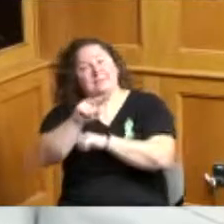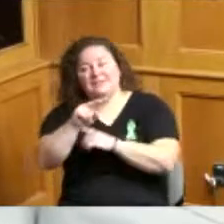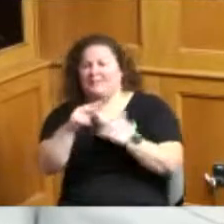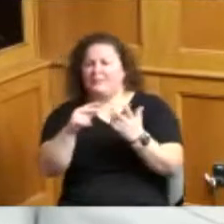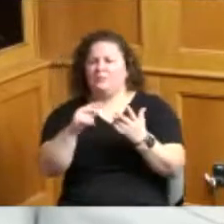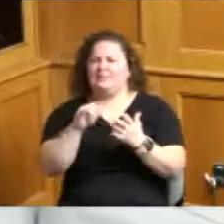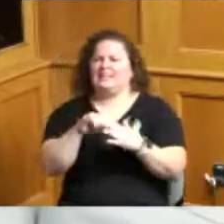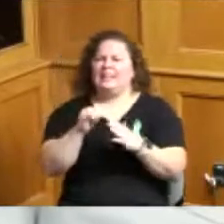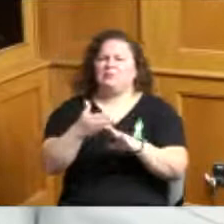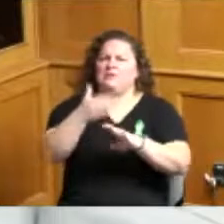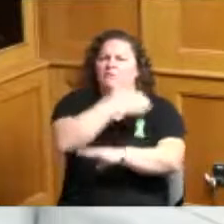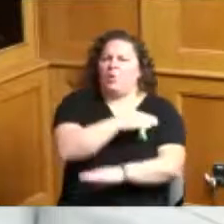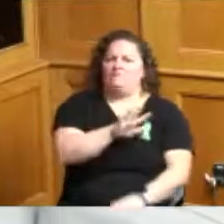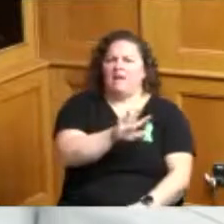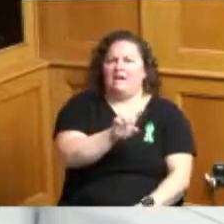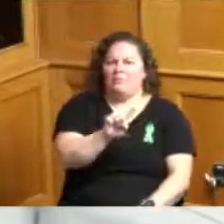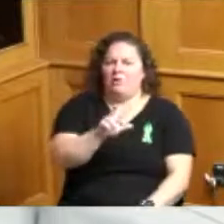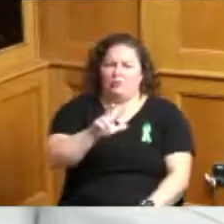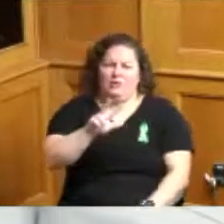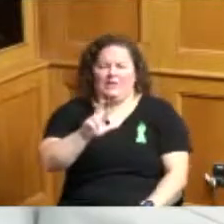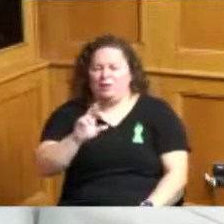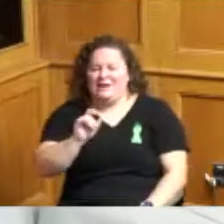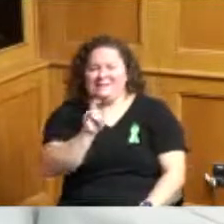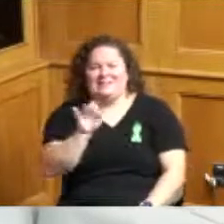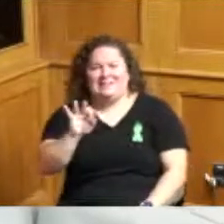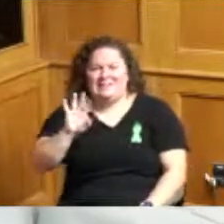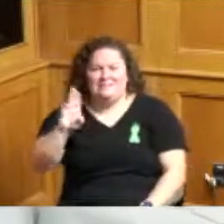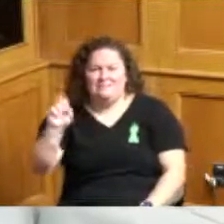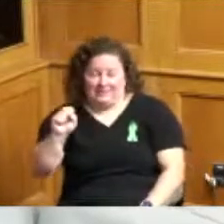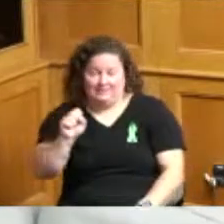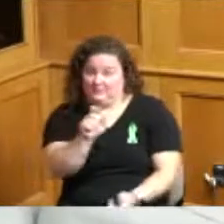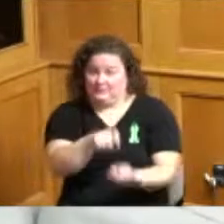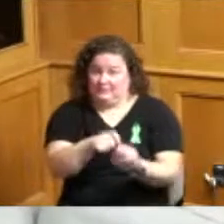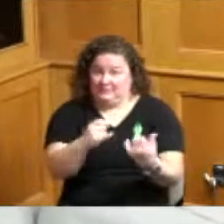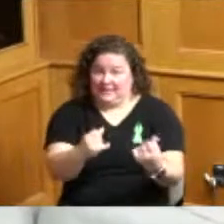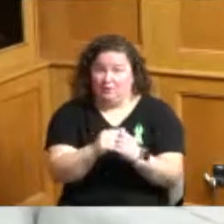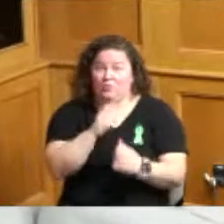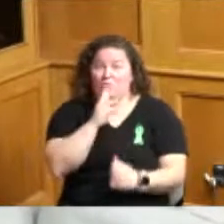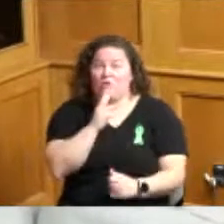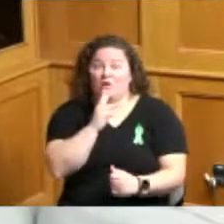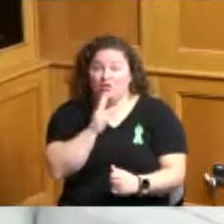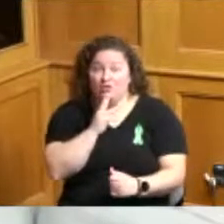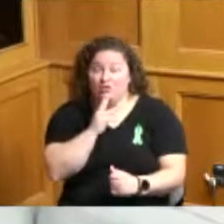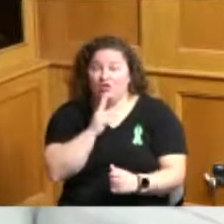and certainly with now the water being expedited in terms of cut offs